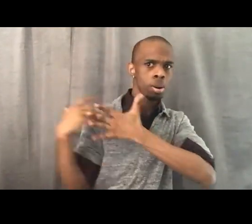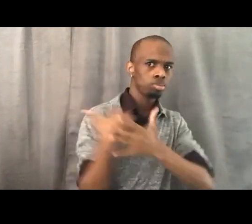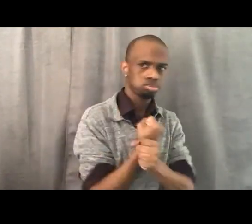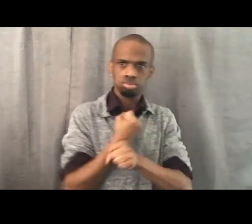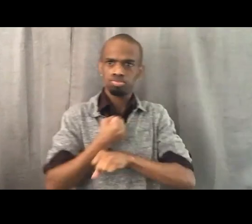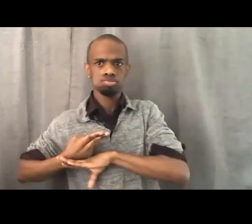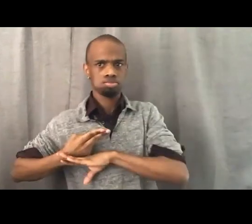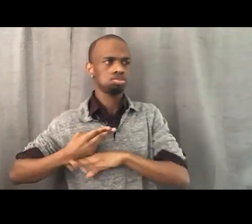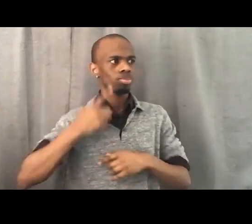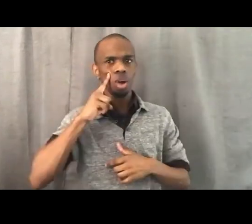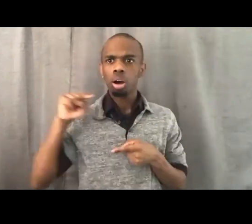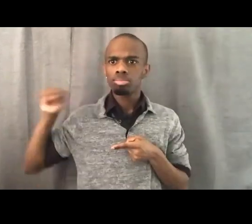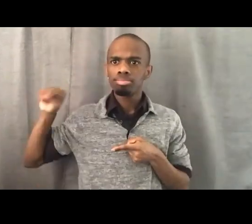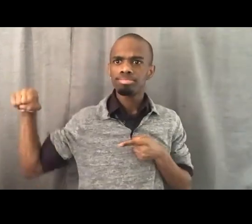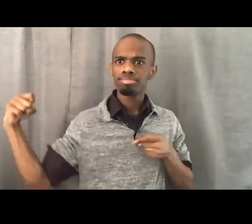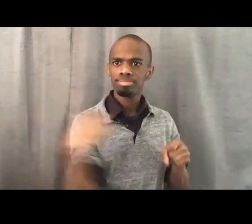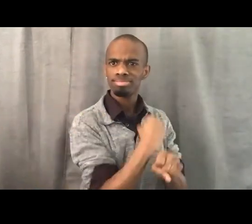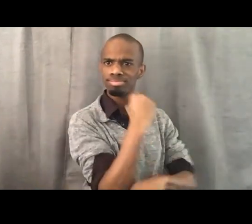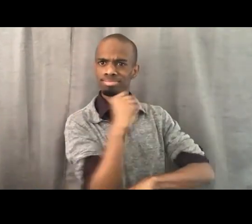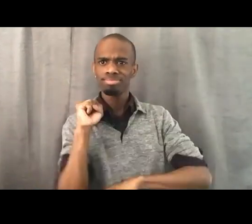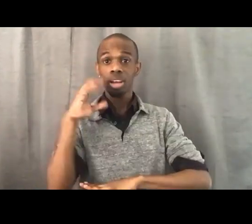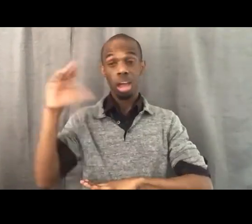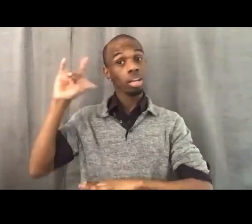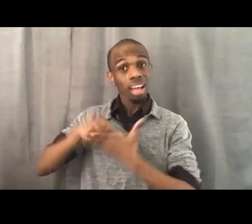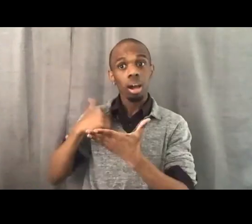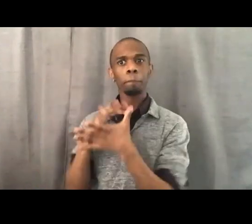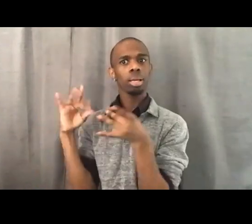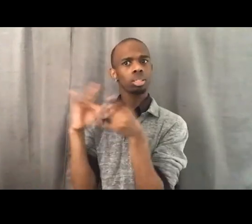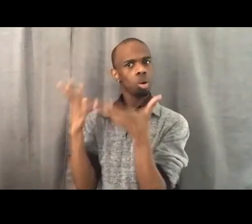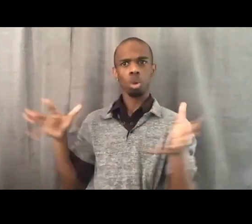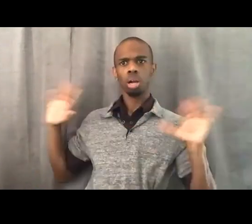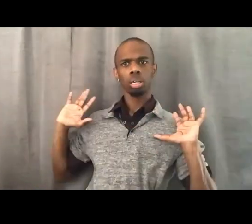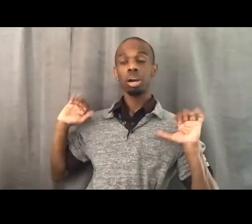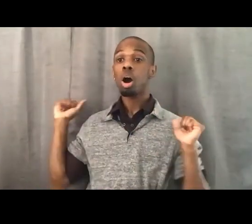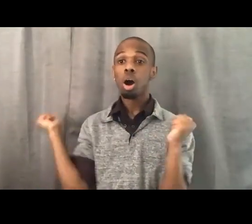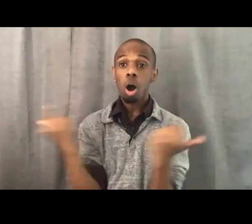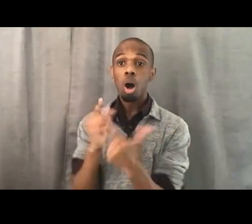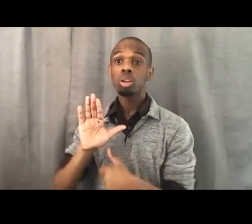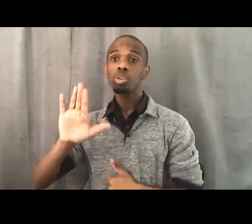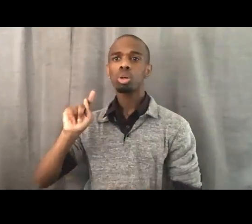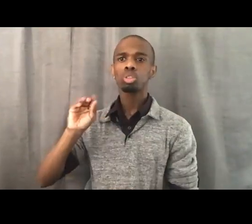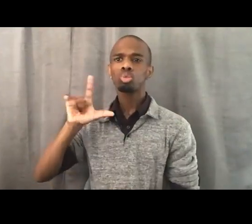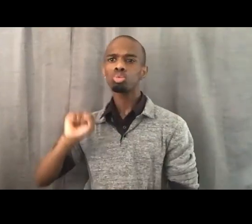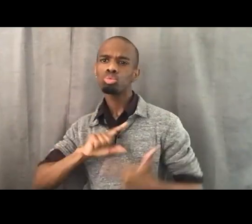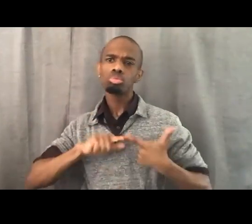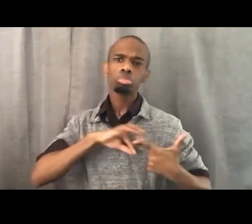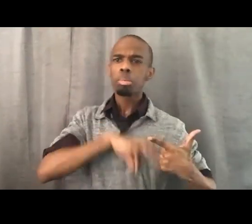All of your tools should be invoked as you're engaging in these fights. So he invoked every single tool